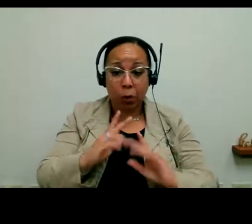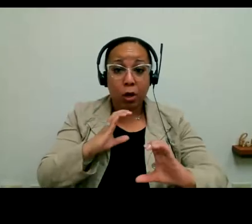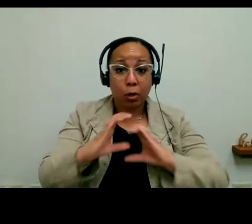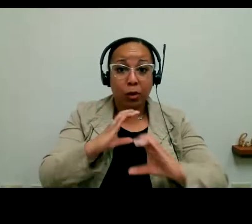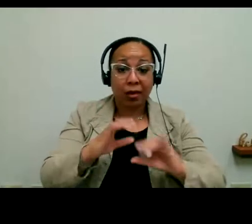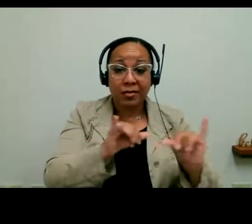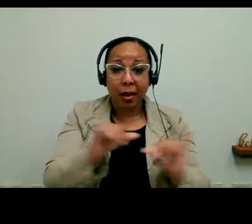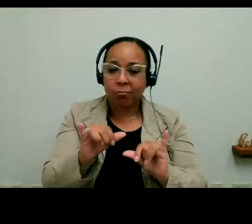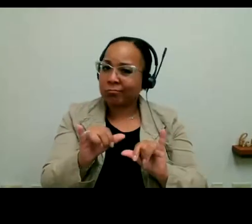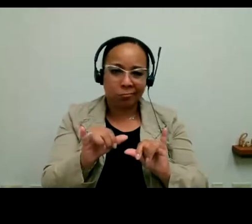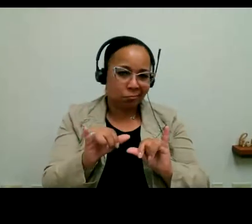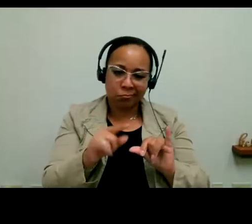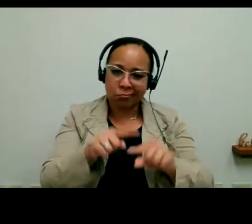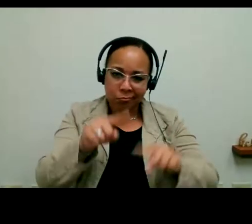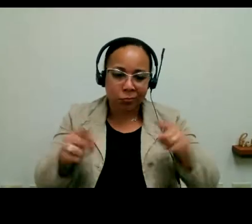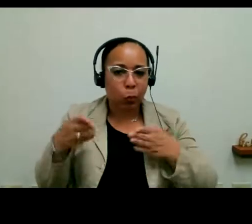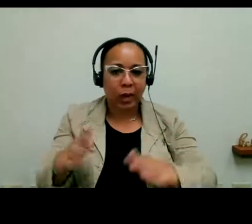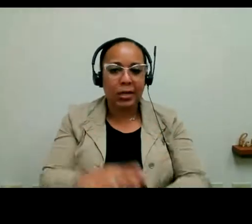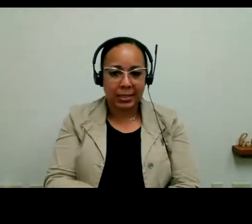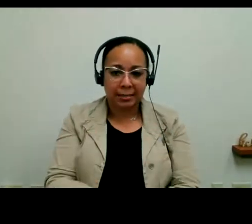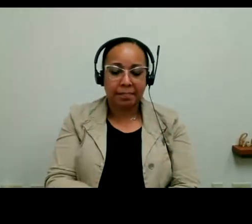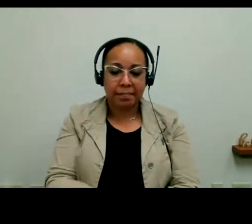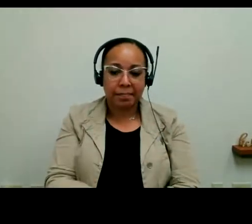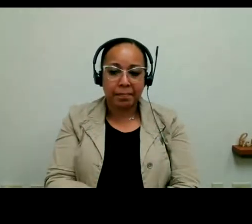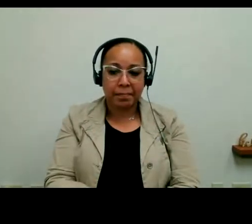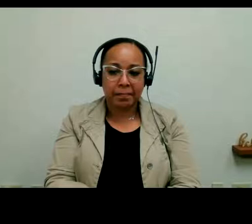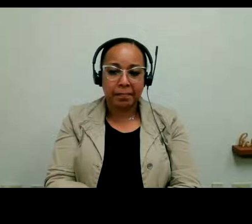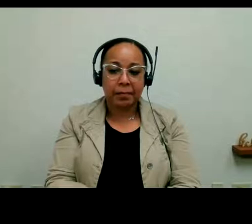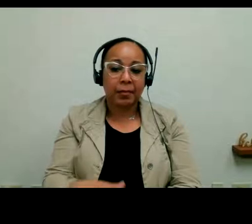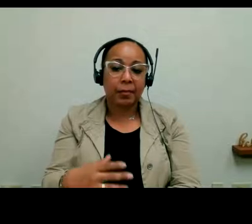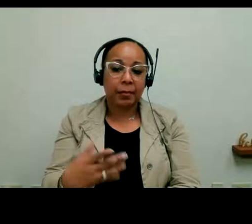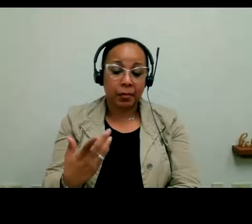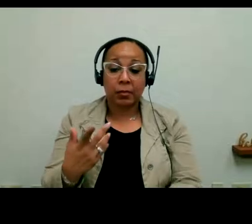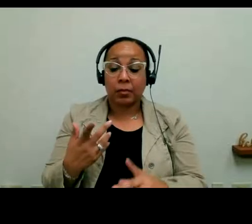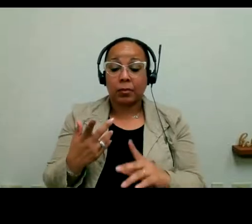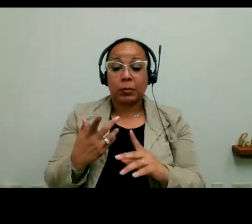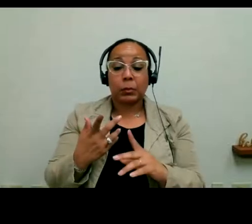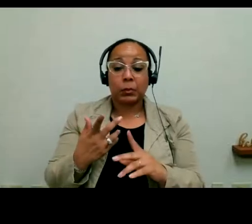communicating different ways. And then...people who may have limited